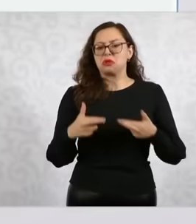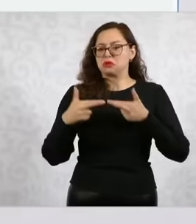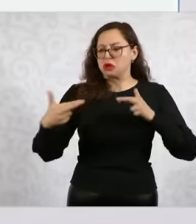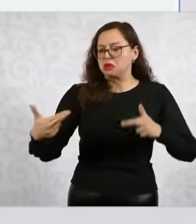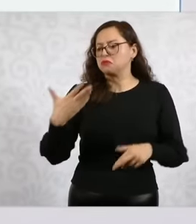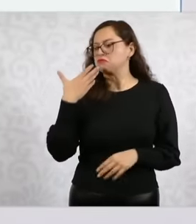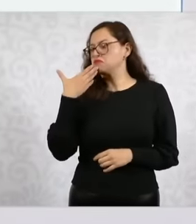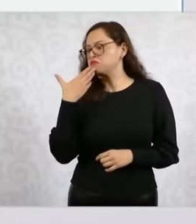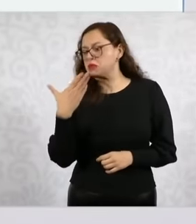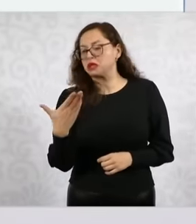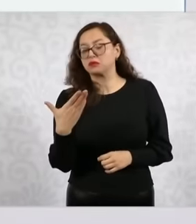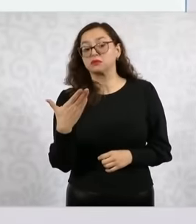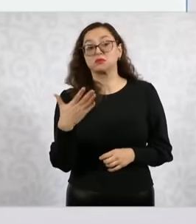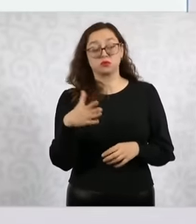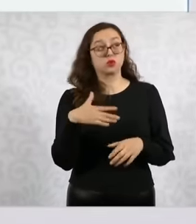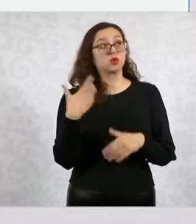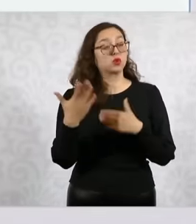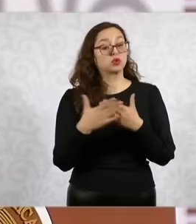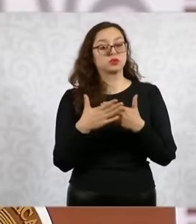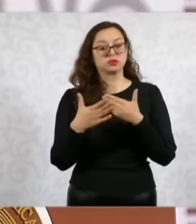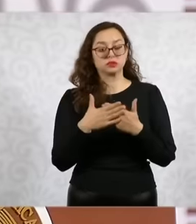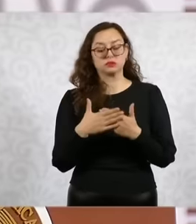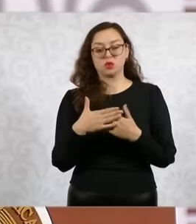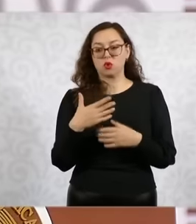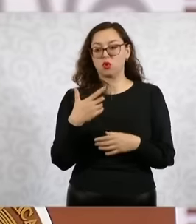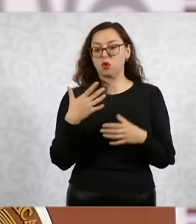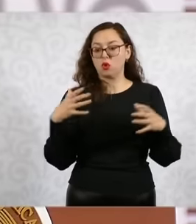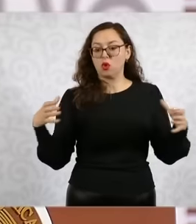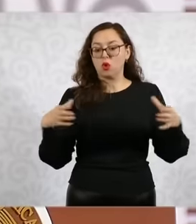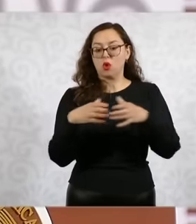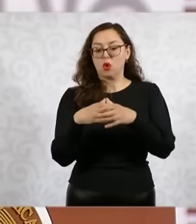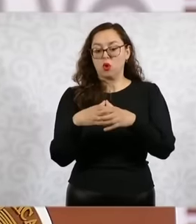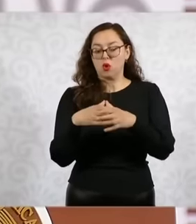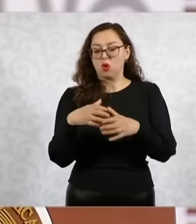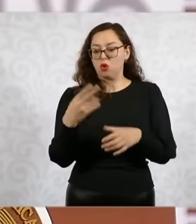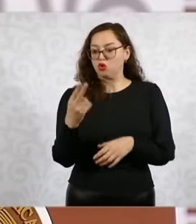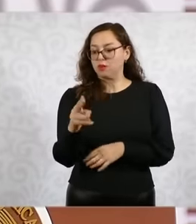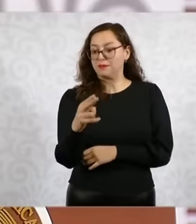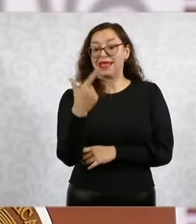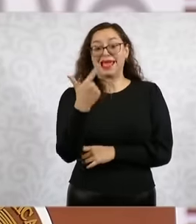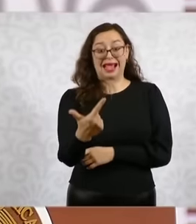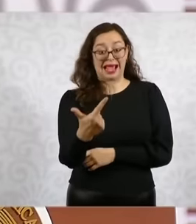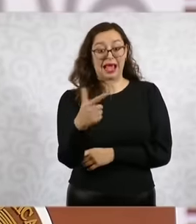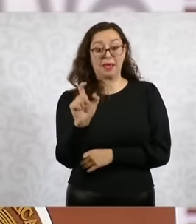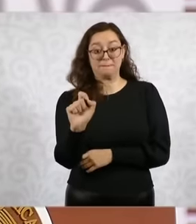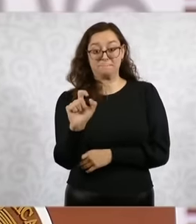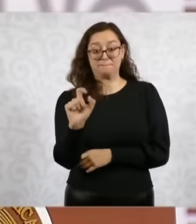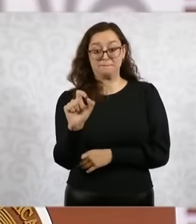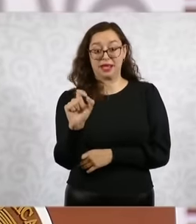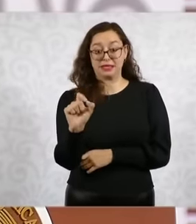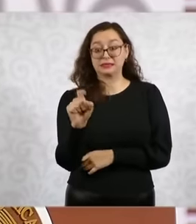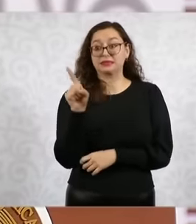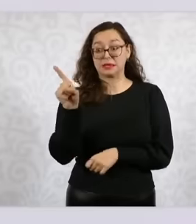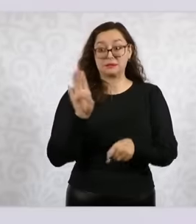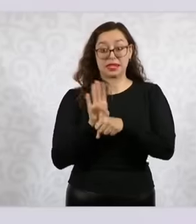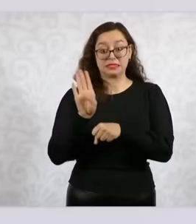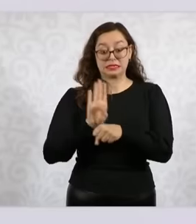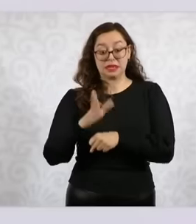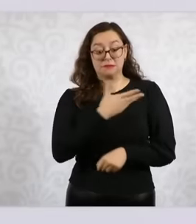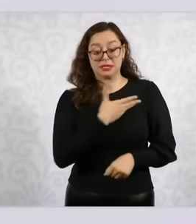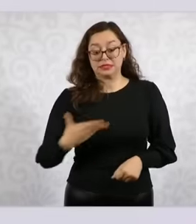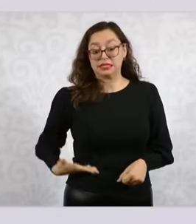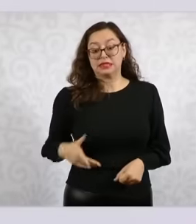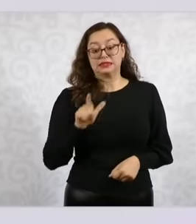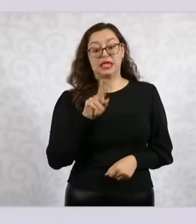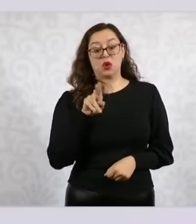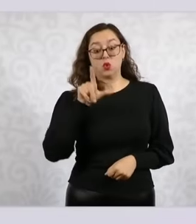invitation. to go to the g20 In November On behalf of President Lula we are evaluating whether we are going to